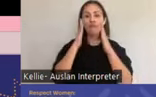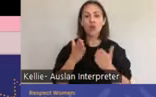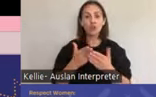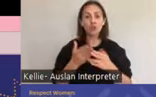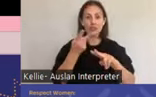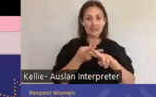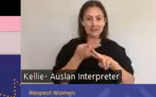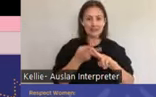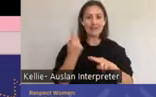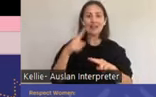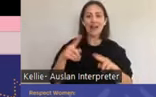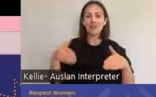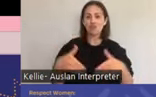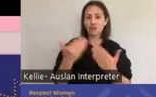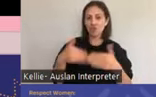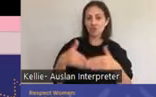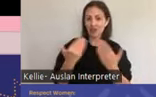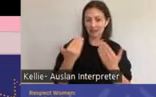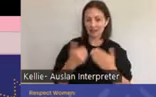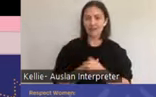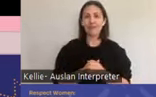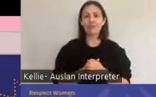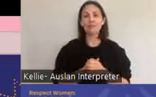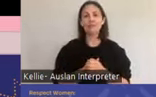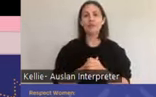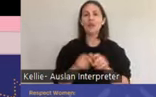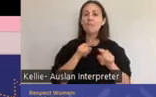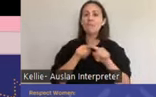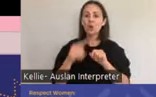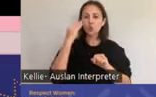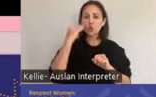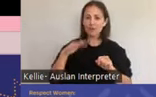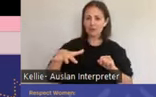Our vision is that all women across the Loddon Mallee region can access supportive,